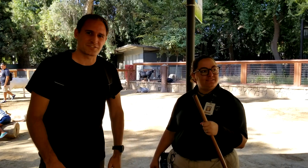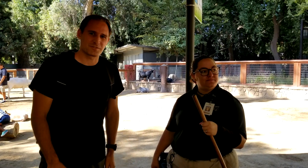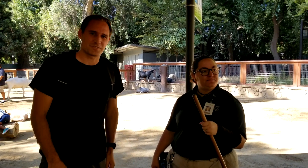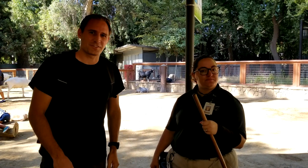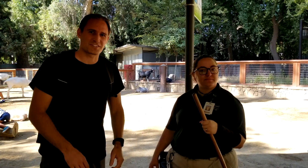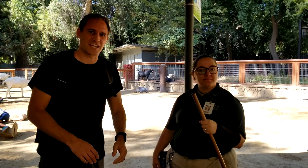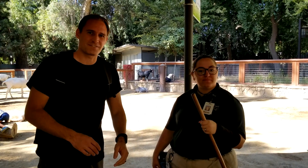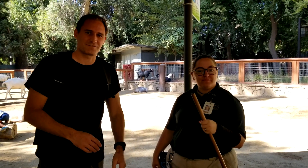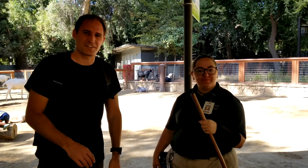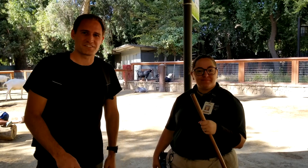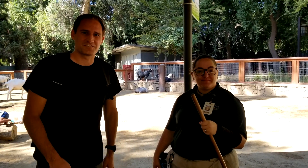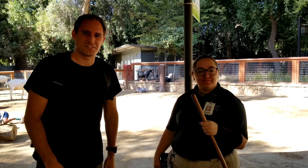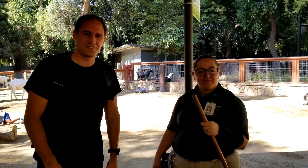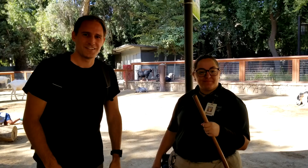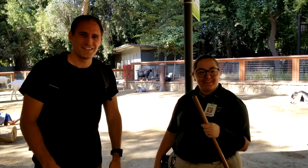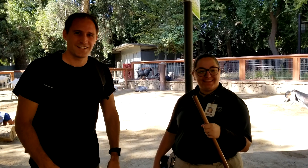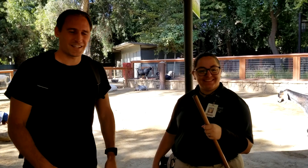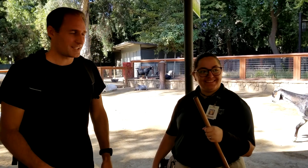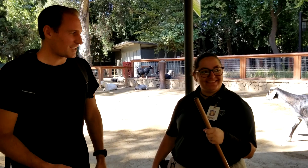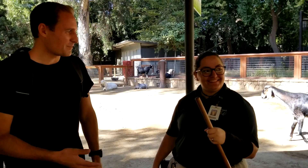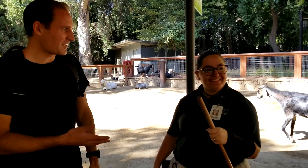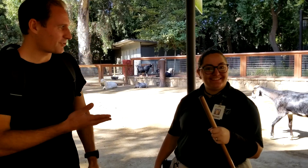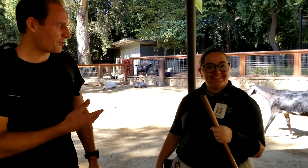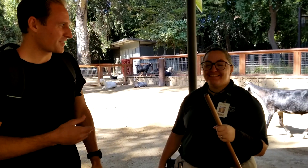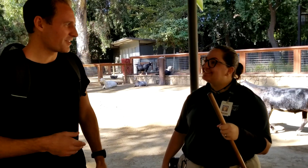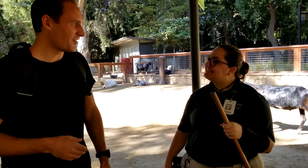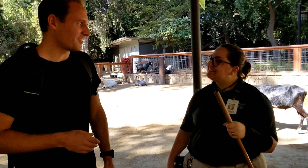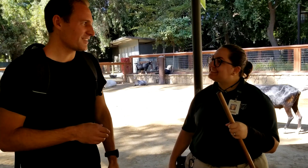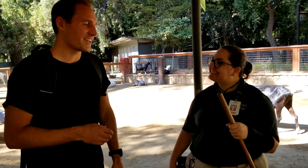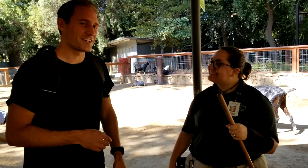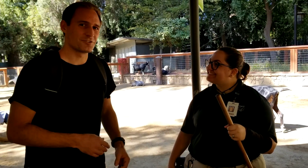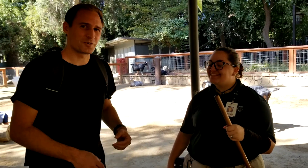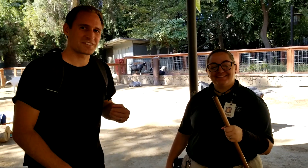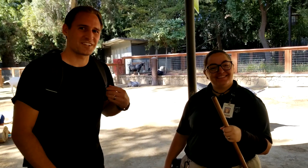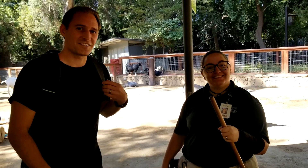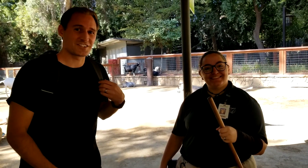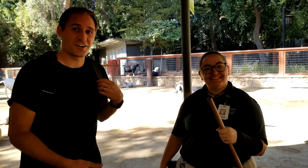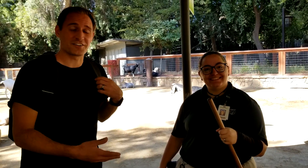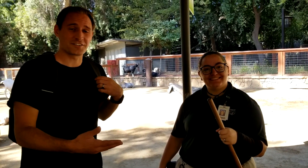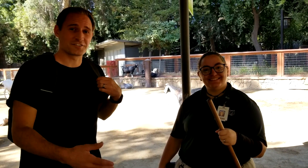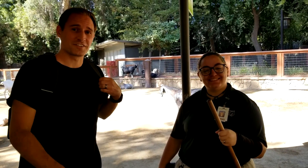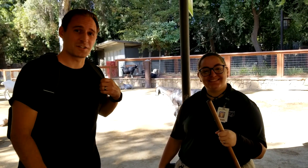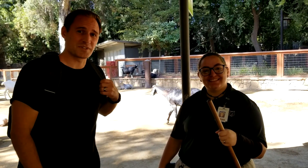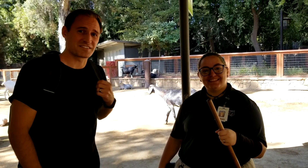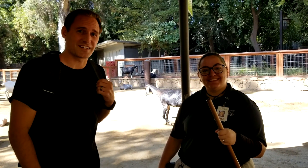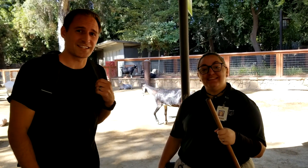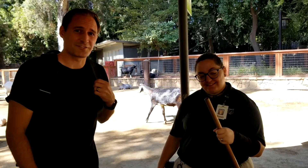trip to the Chaffee Fresno Zoo and I’ve met Courtney Hall who works here and she also knows a little bit of sign language.